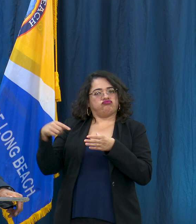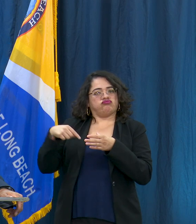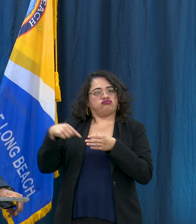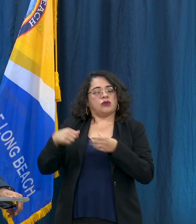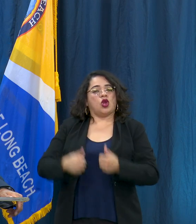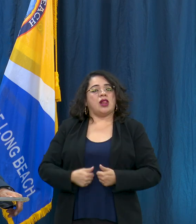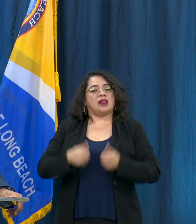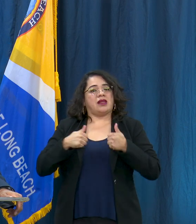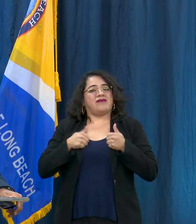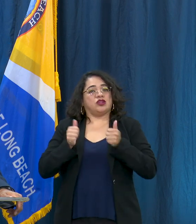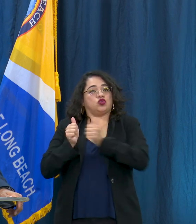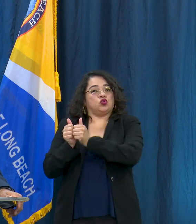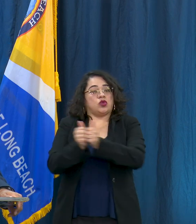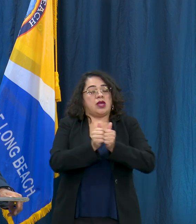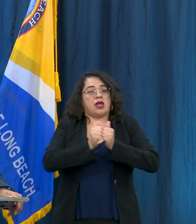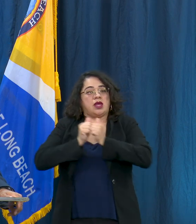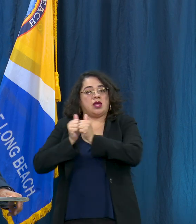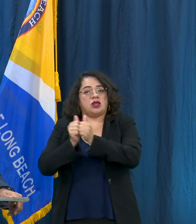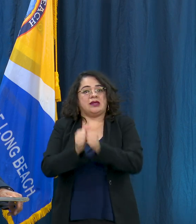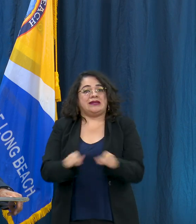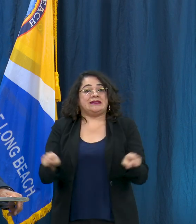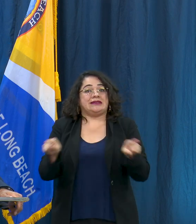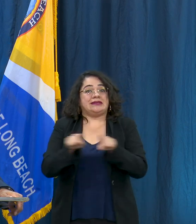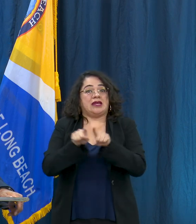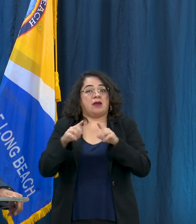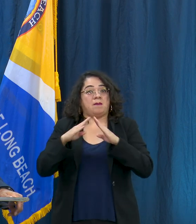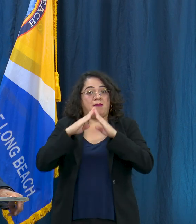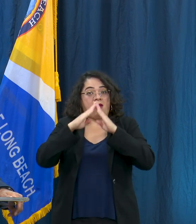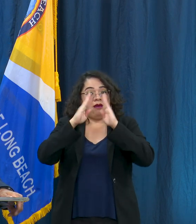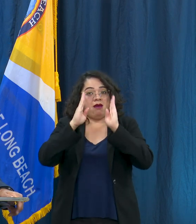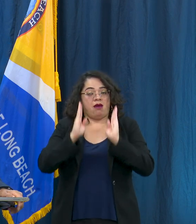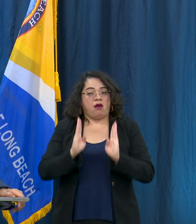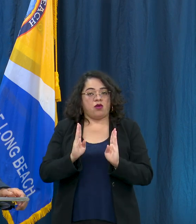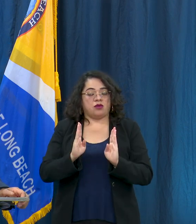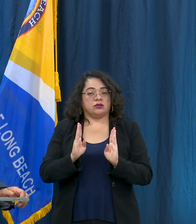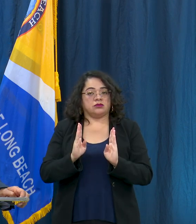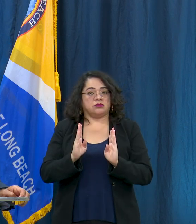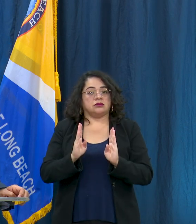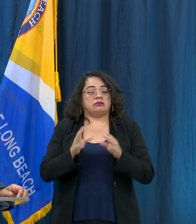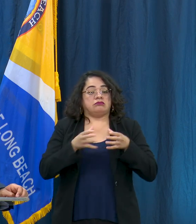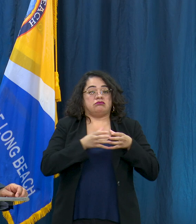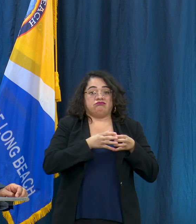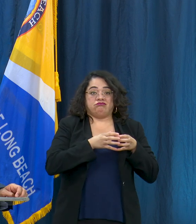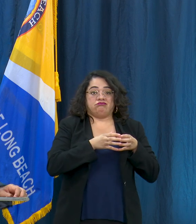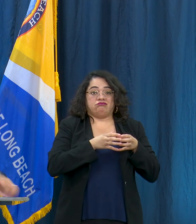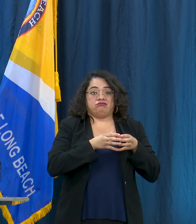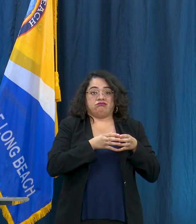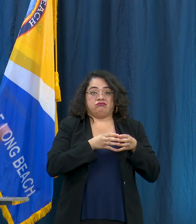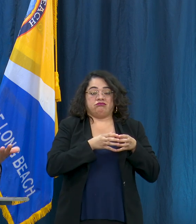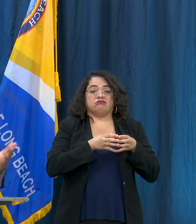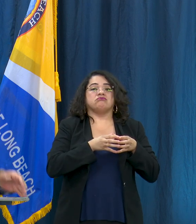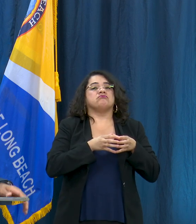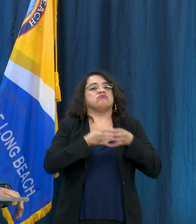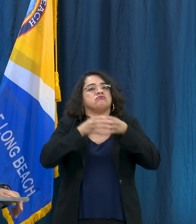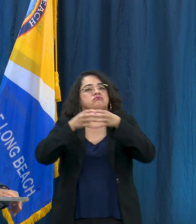together within the same home, families now can use beaches for more stationary